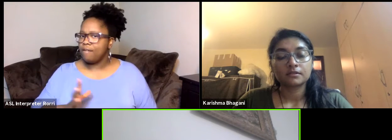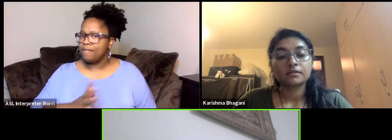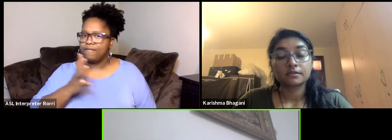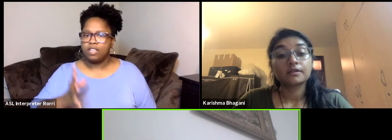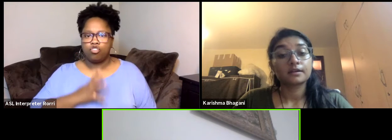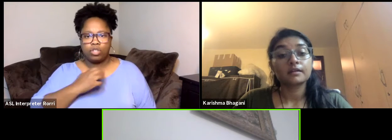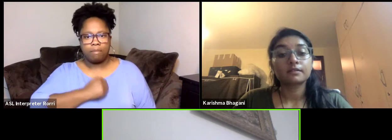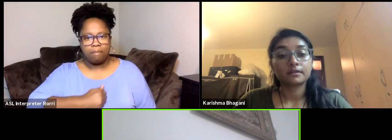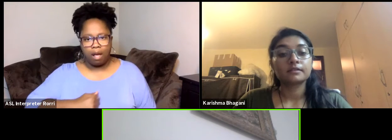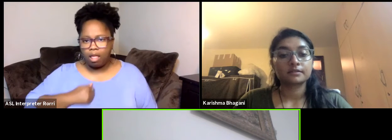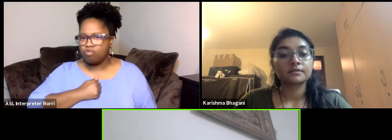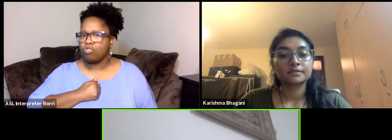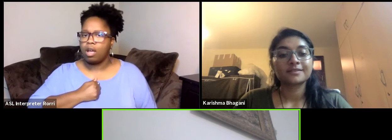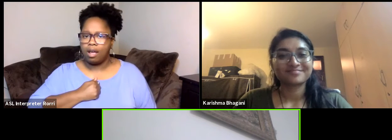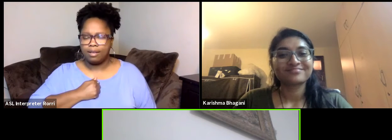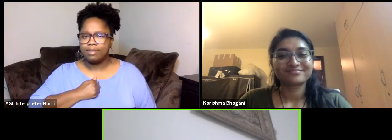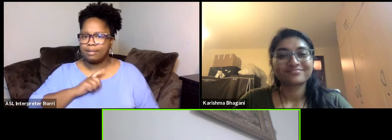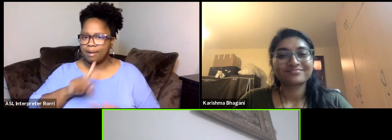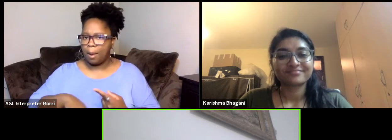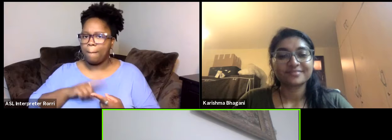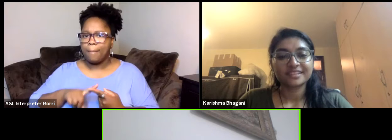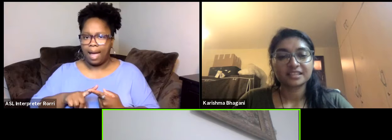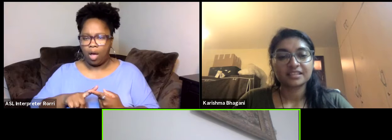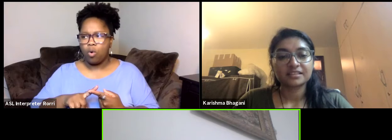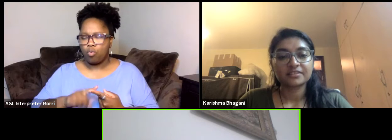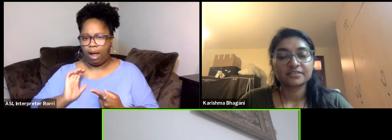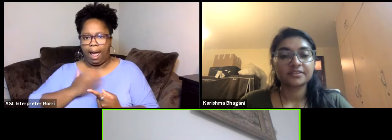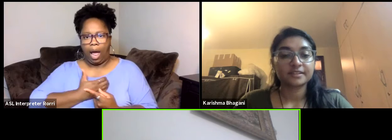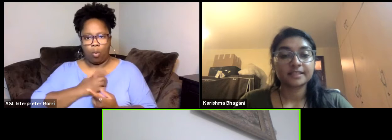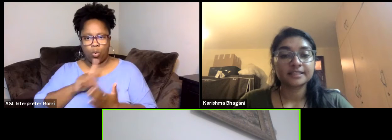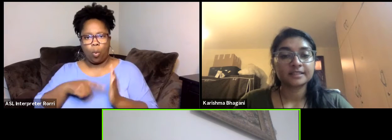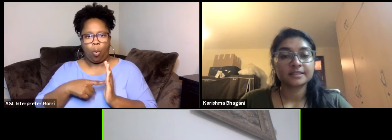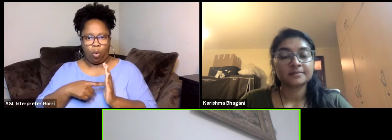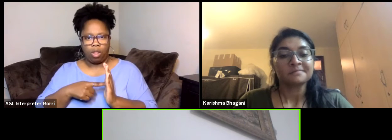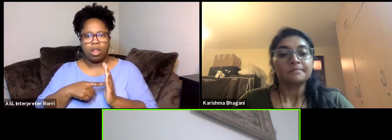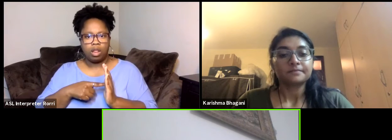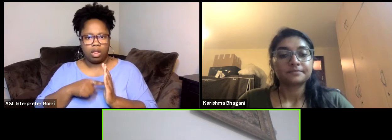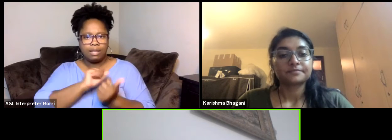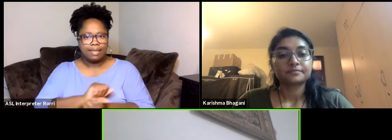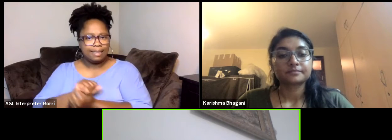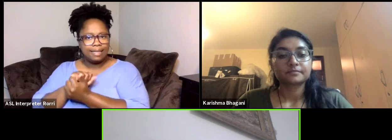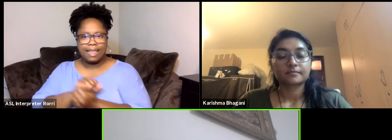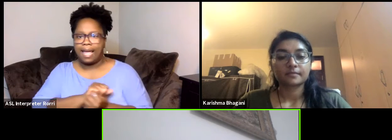that the Arab World has in the slave trade. So that's something that bothers me